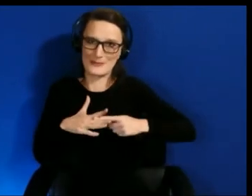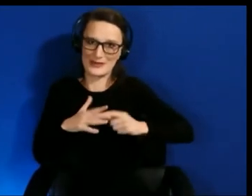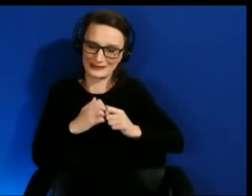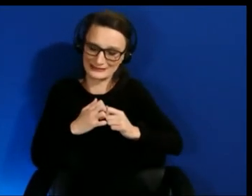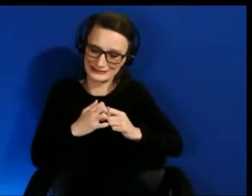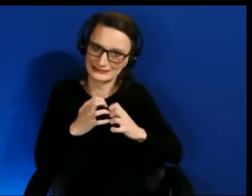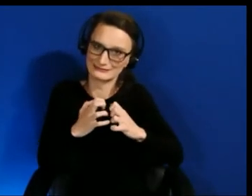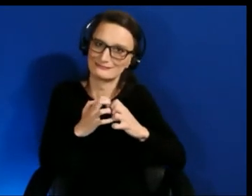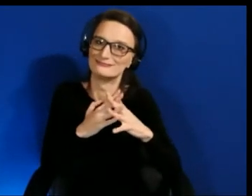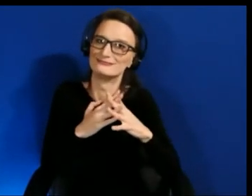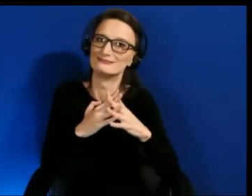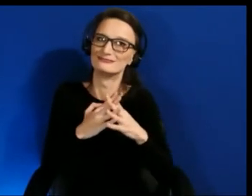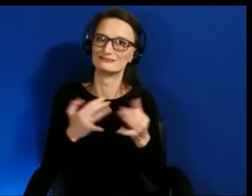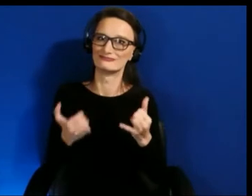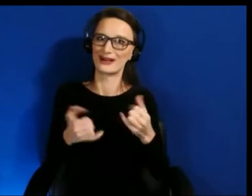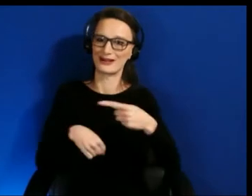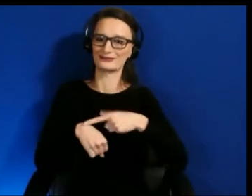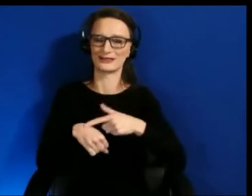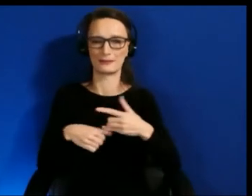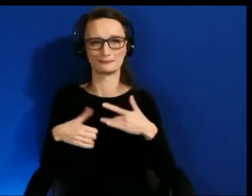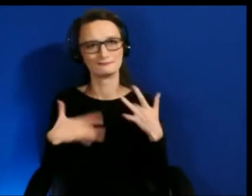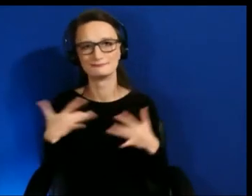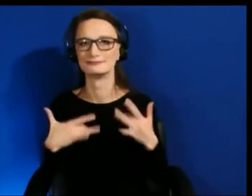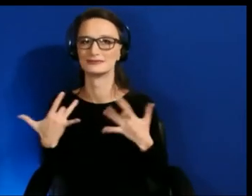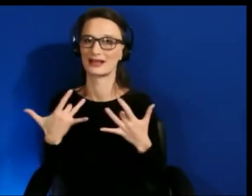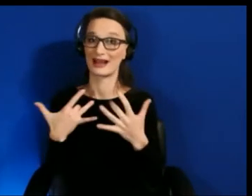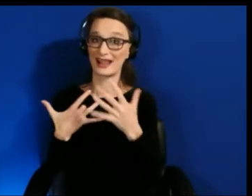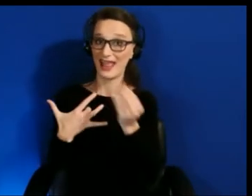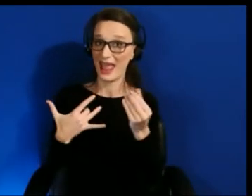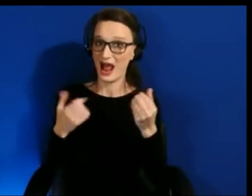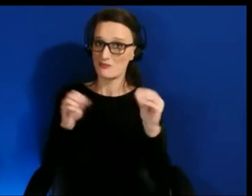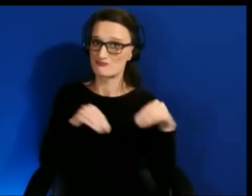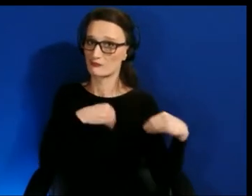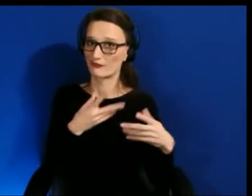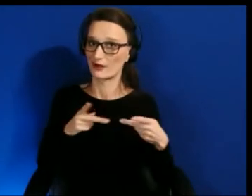It's a really exciting opportunity to involve people with disabilities in the process of